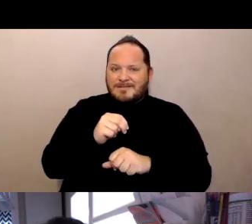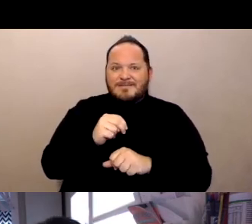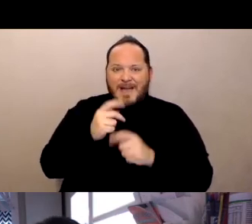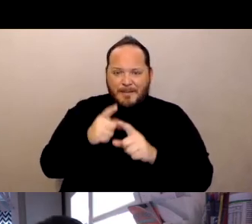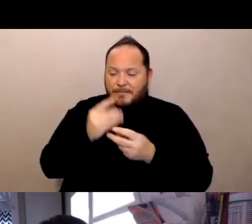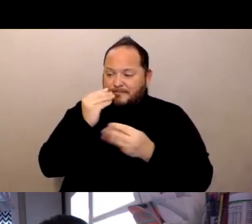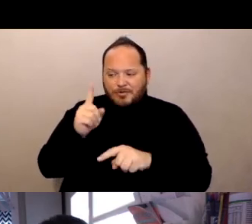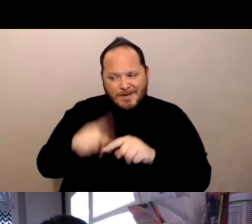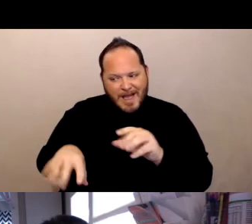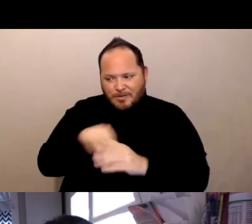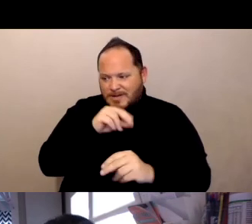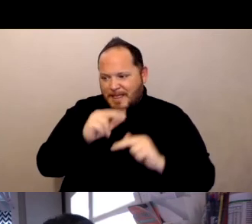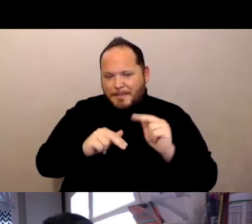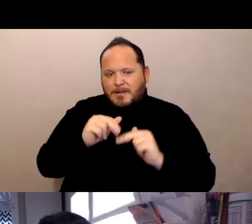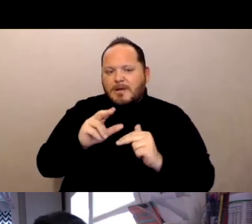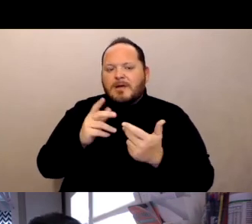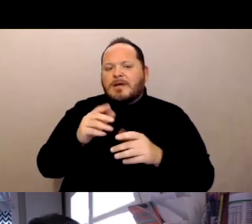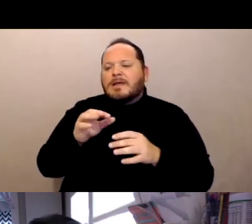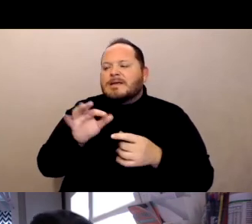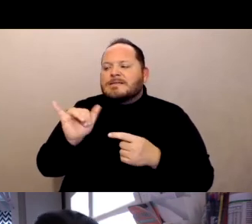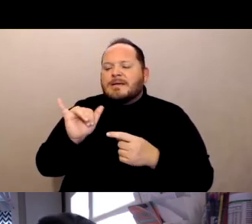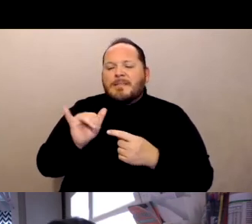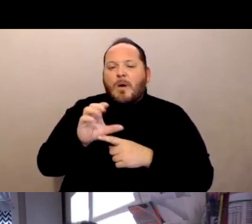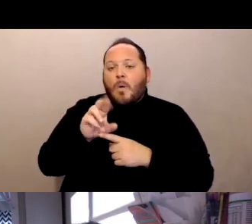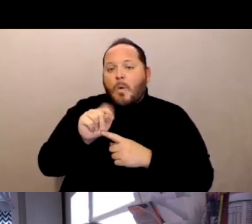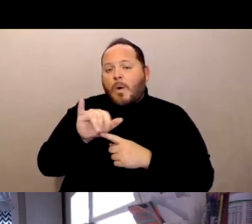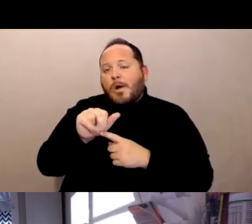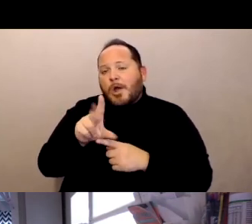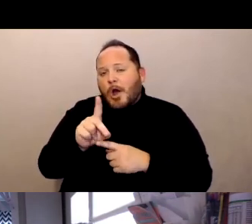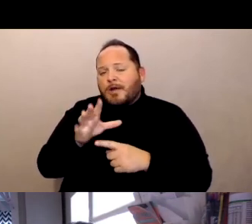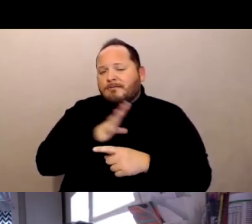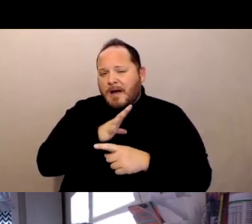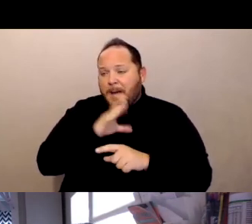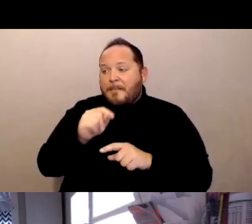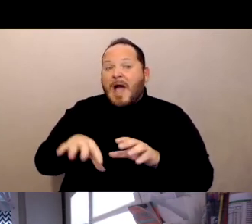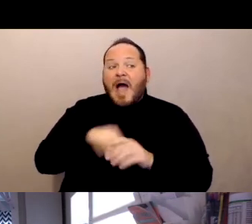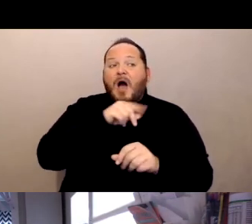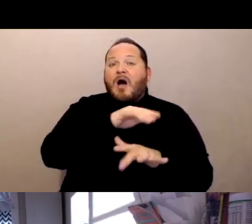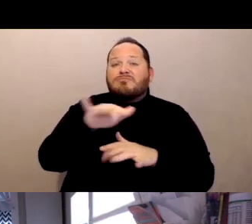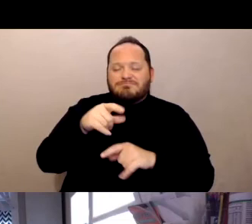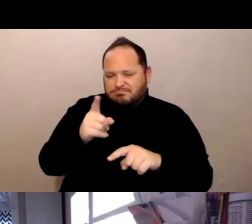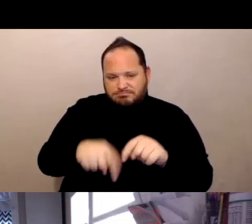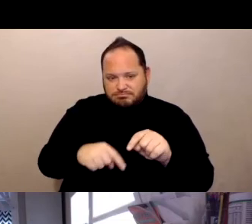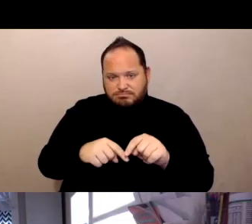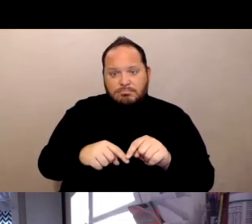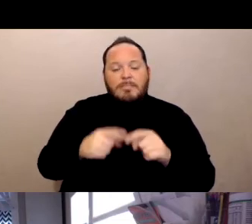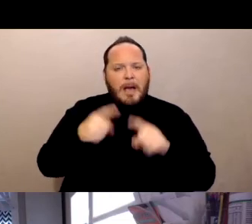Other than maybe in, within interior courtyards. We had a couple of cases where residents said basically, "To hell with you,"